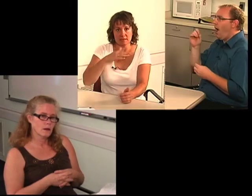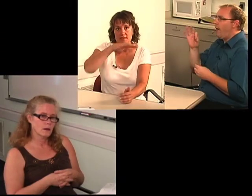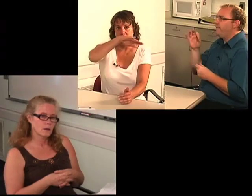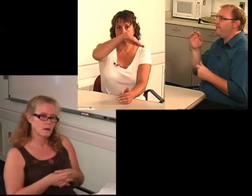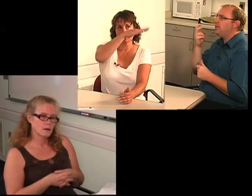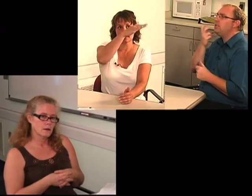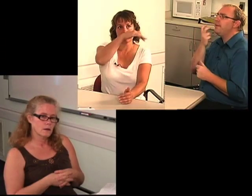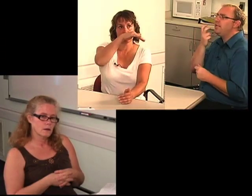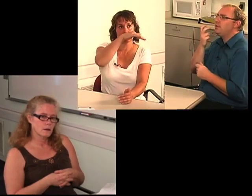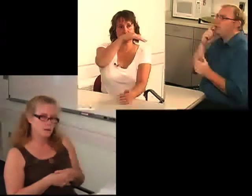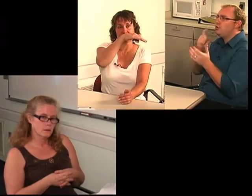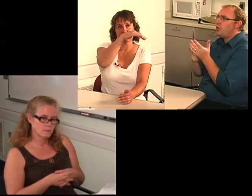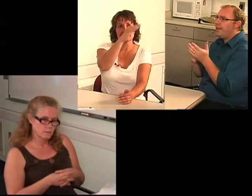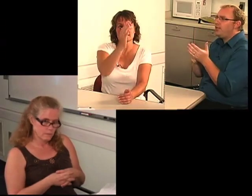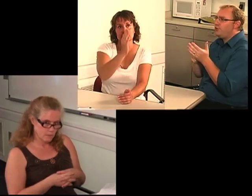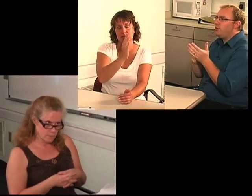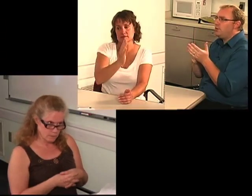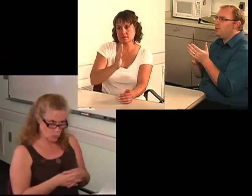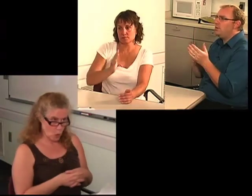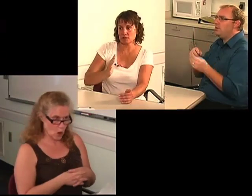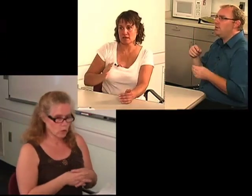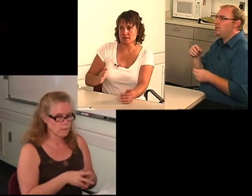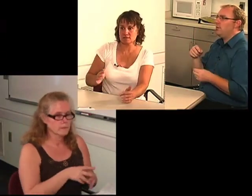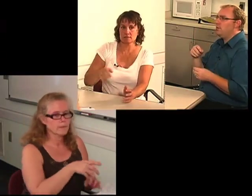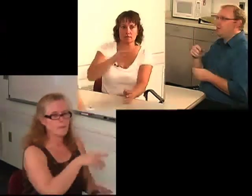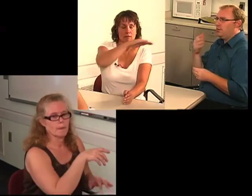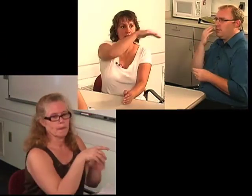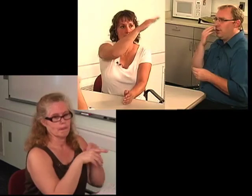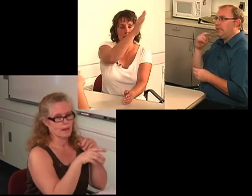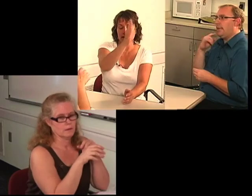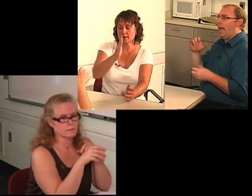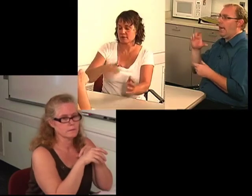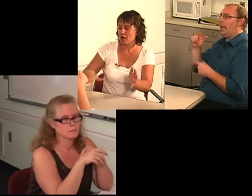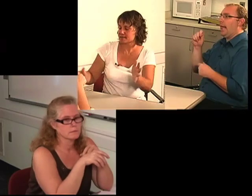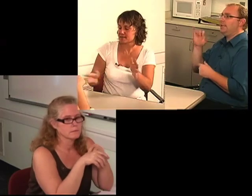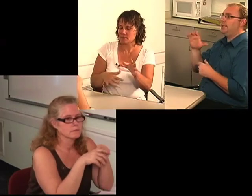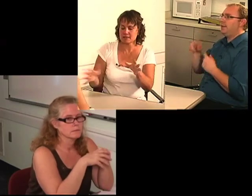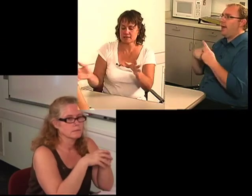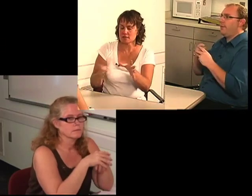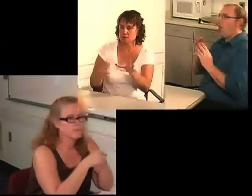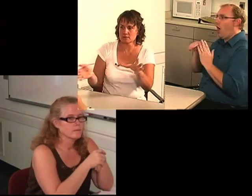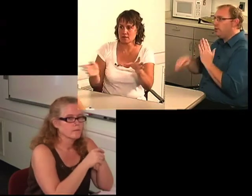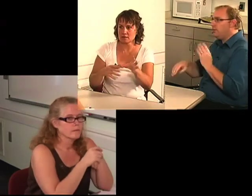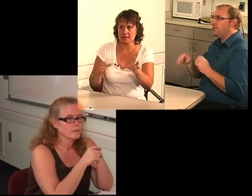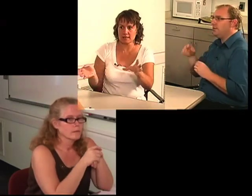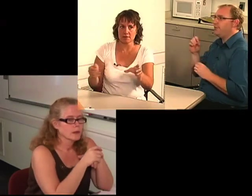I mean, it's the classic ski slope loss. And I've lost some of these tones all together